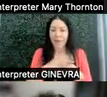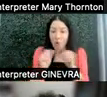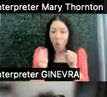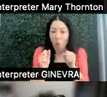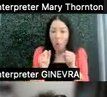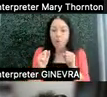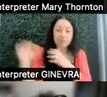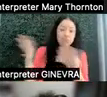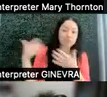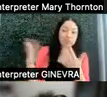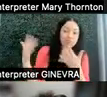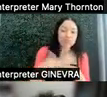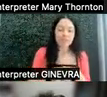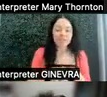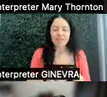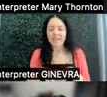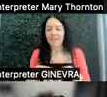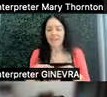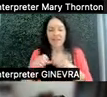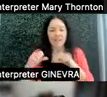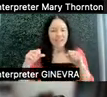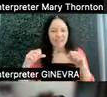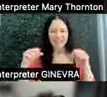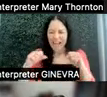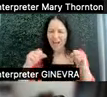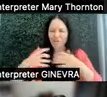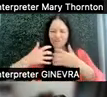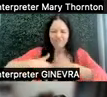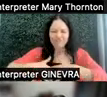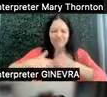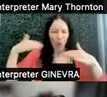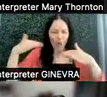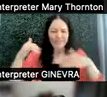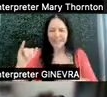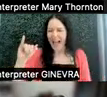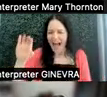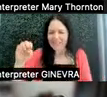loud instrument noises, like an ice machine, a freezer. Absolutely.